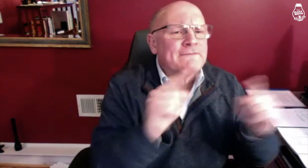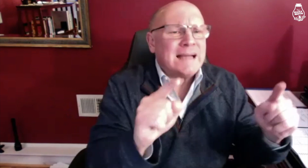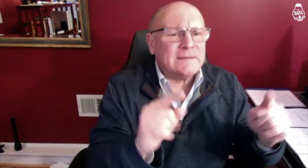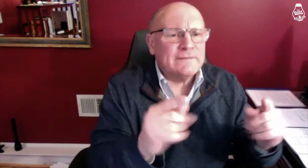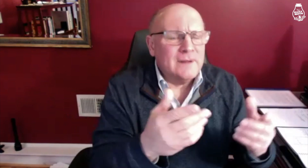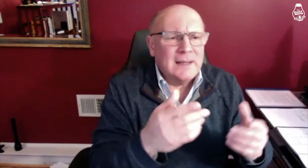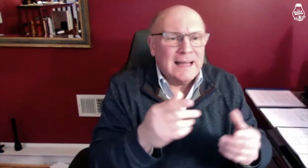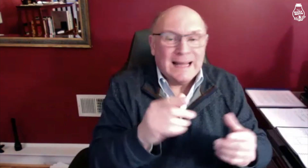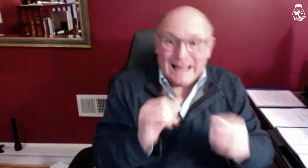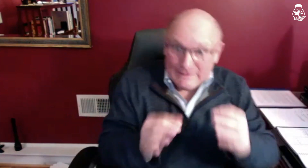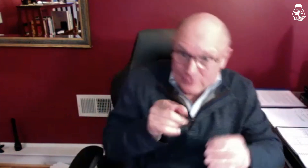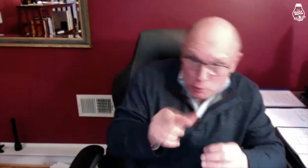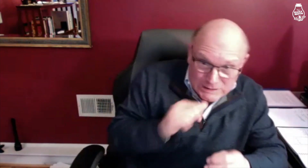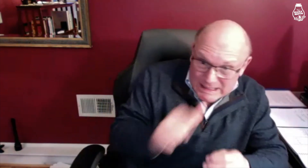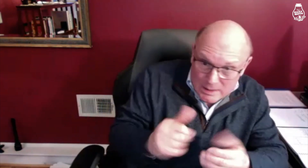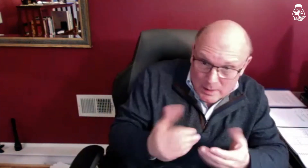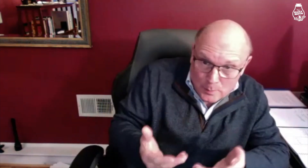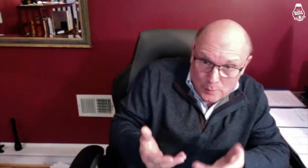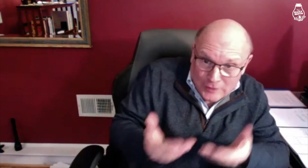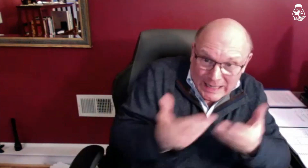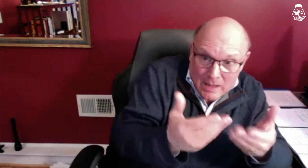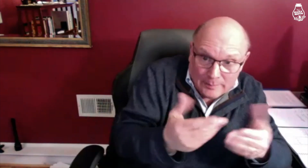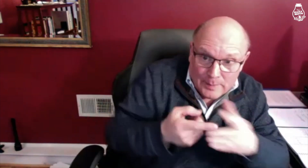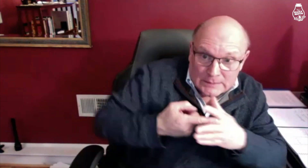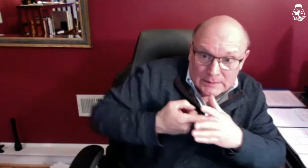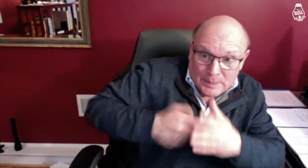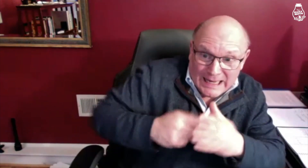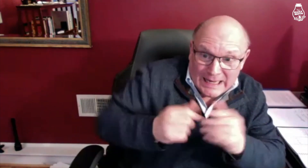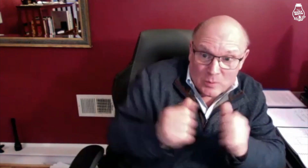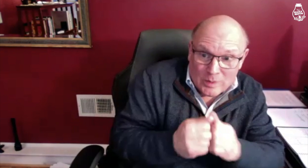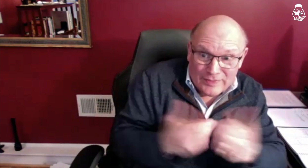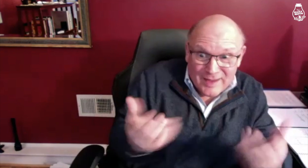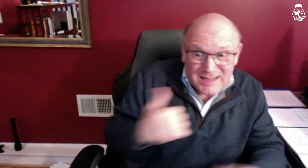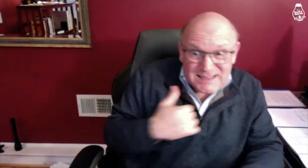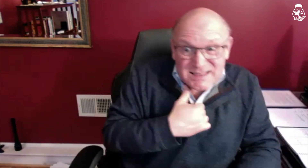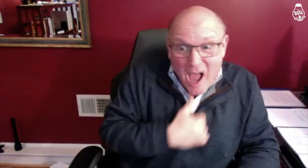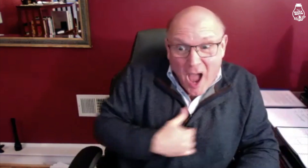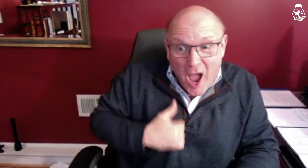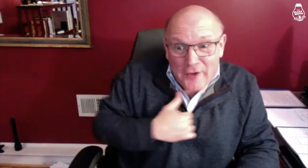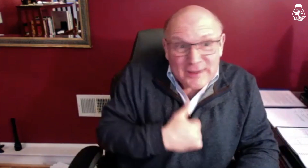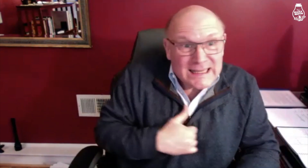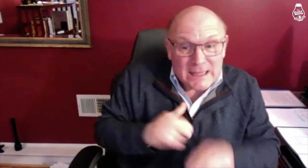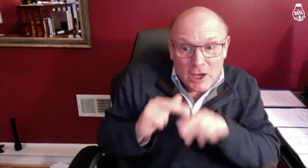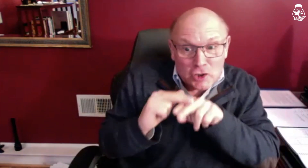not effective. If you didn't bring it up at the beginning, then sorry,